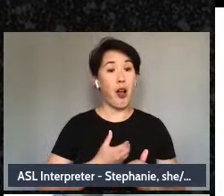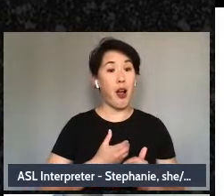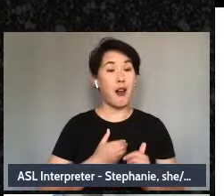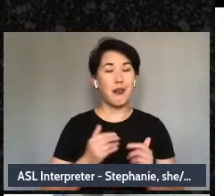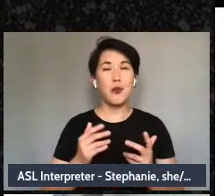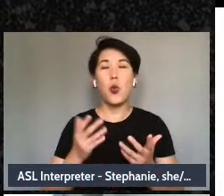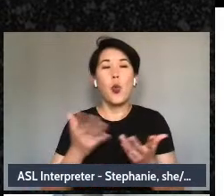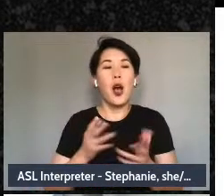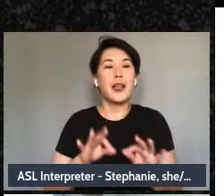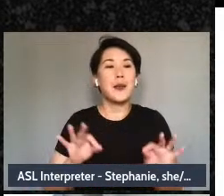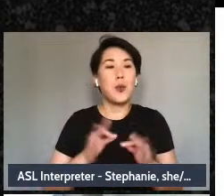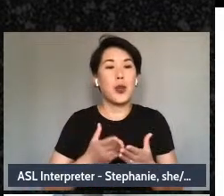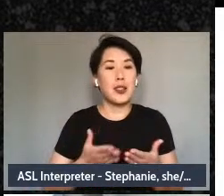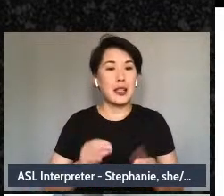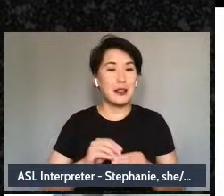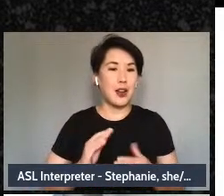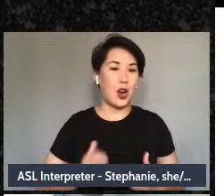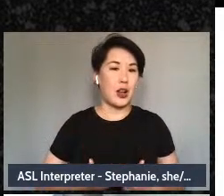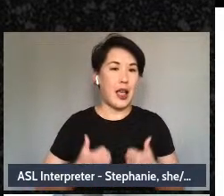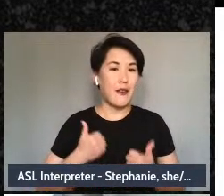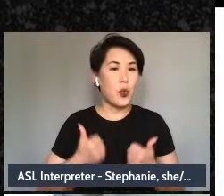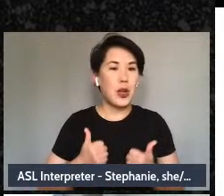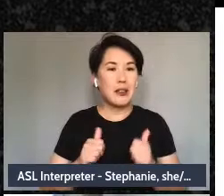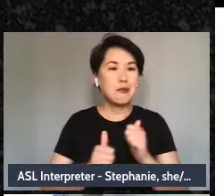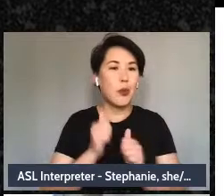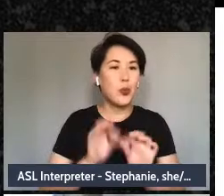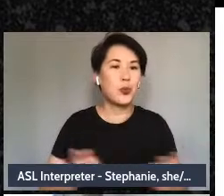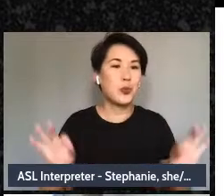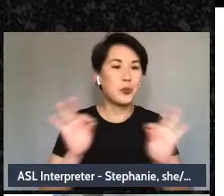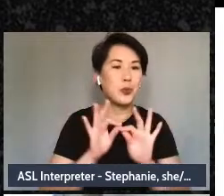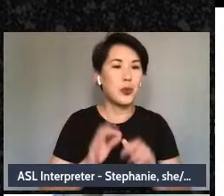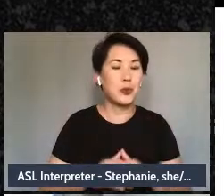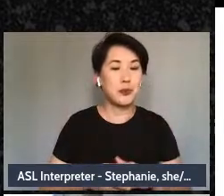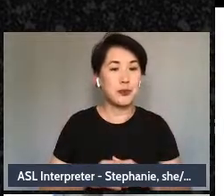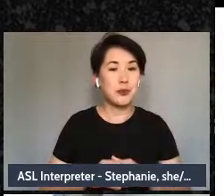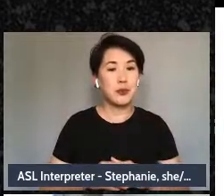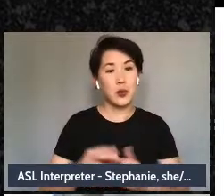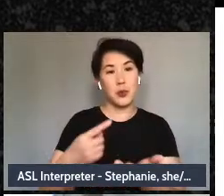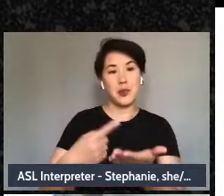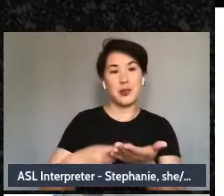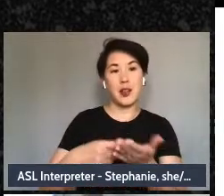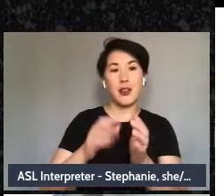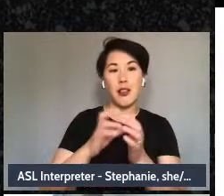in our life and what matters most. We've been talking a lot about systems and impacts